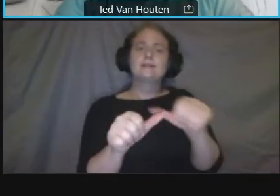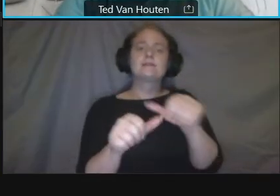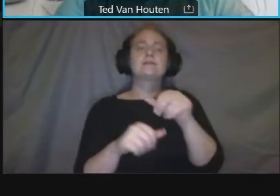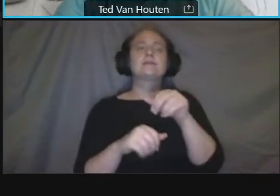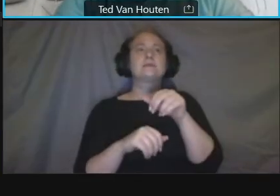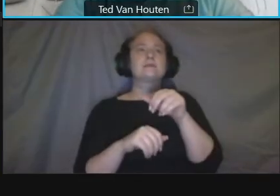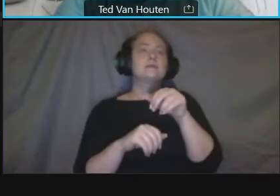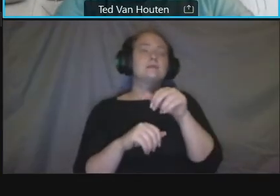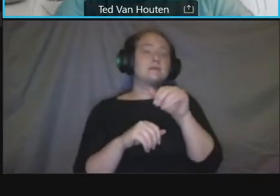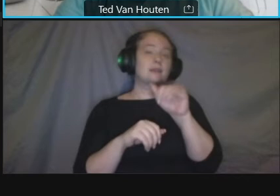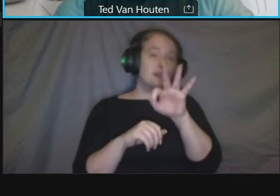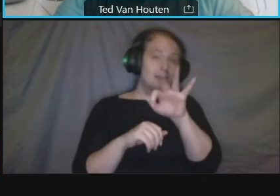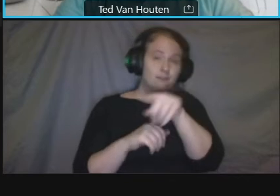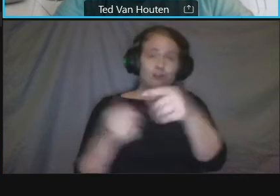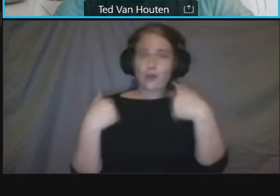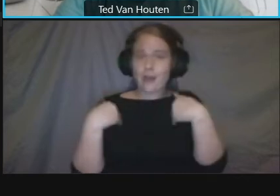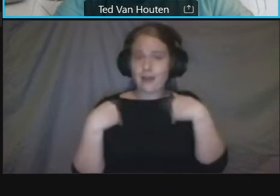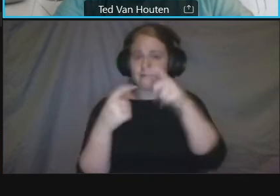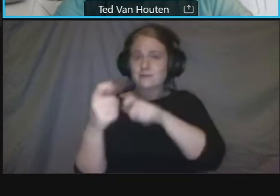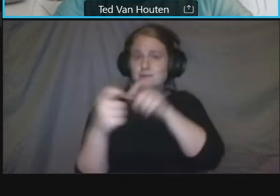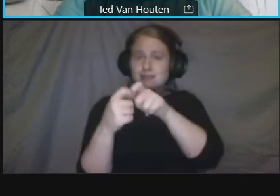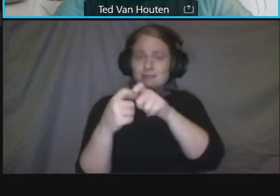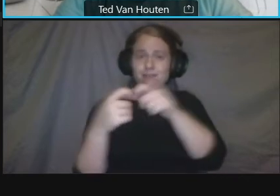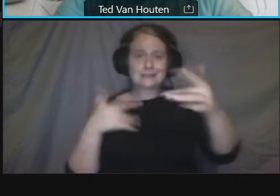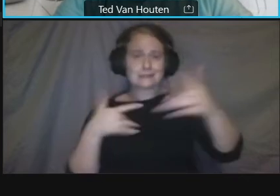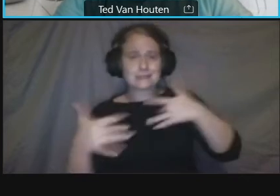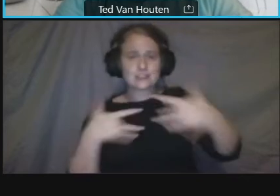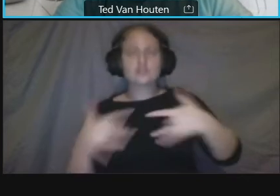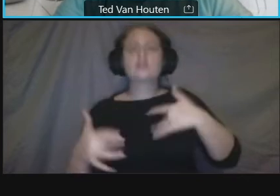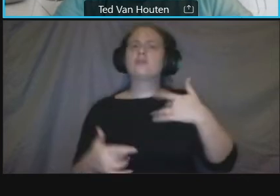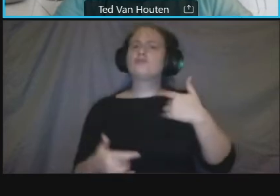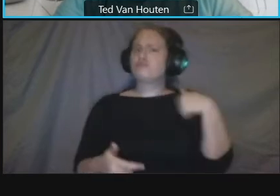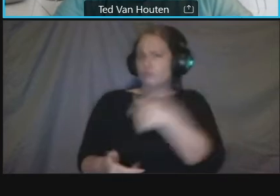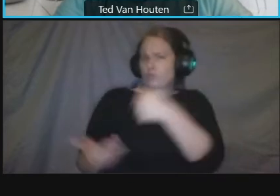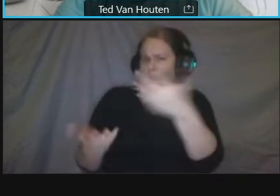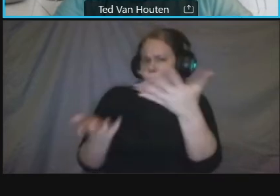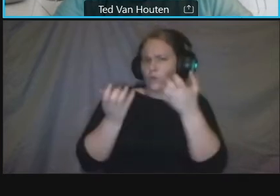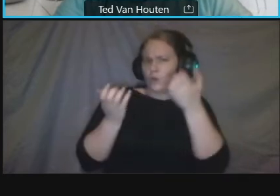want to hear that but you know our goal for this project is is something that's going to last and